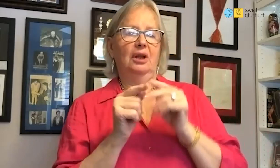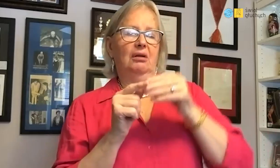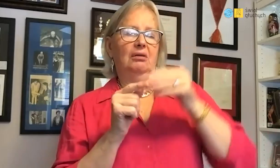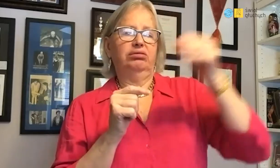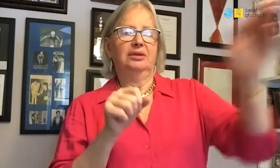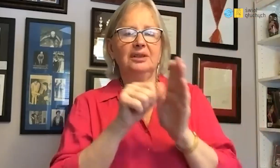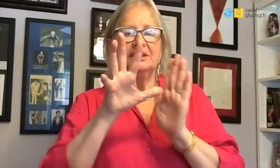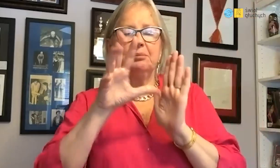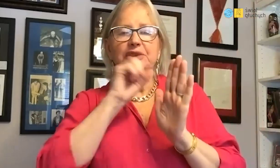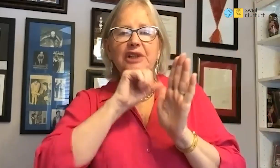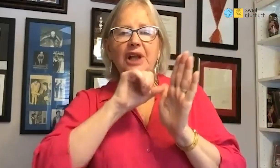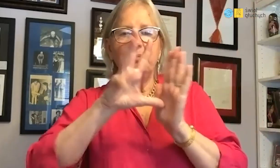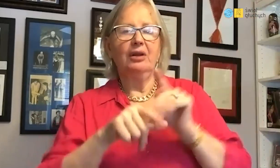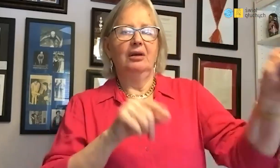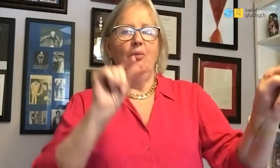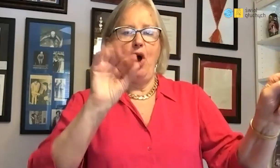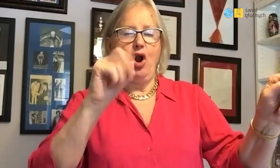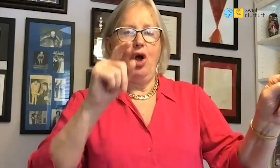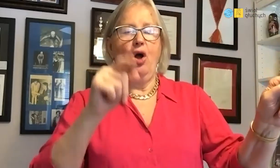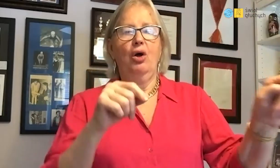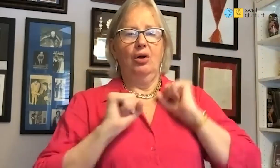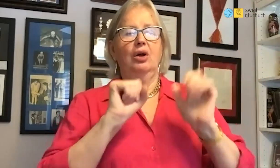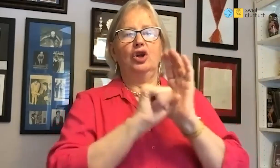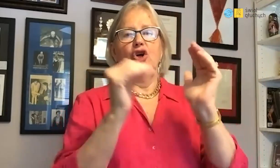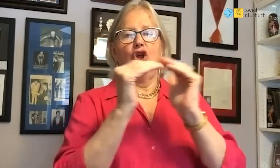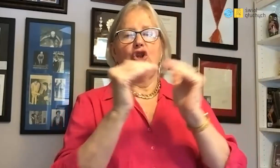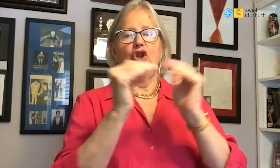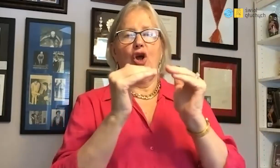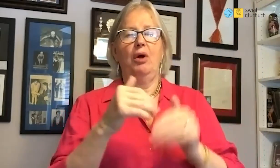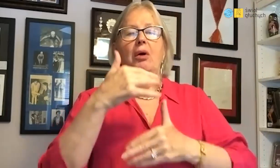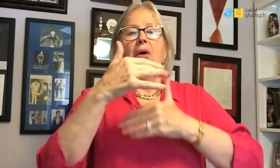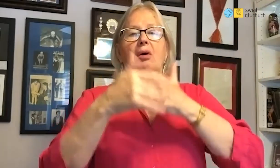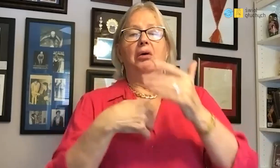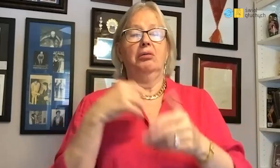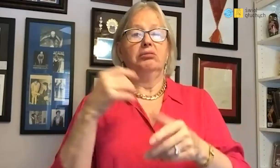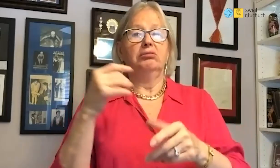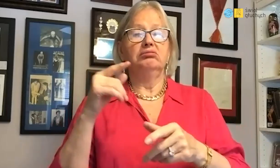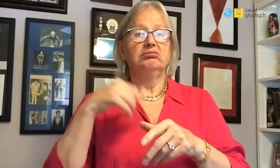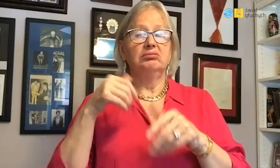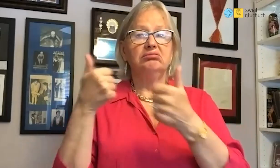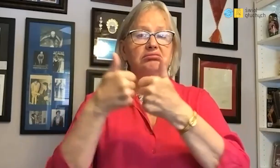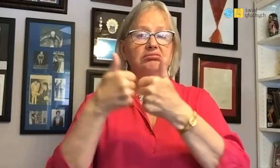Every day after school I got in 116 - bus number - and I was going to the Old Town, where the club was located. I was coming back home after training.